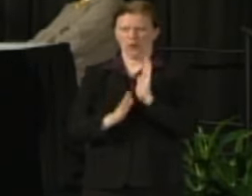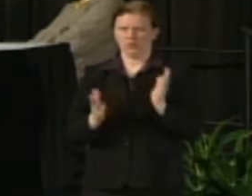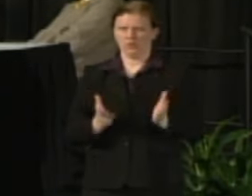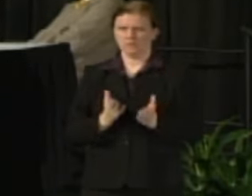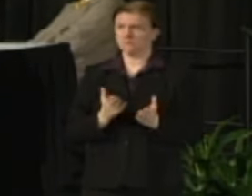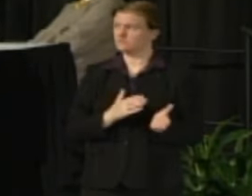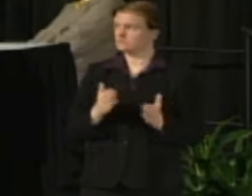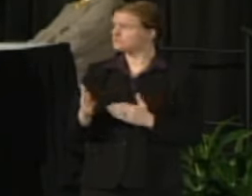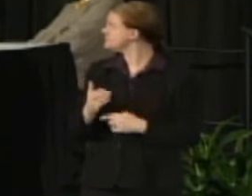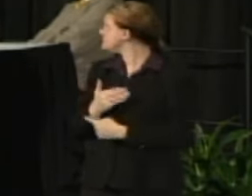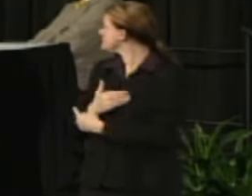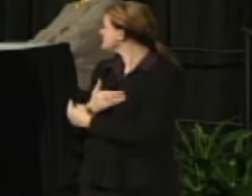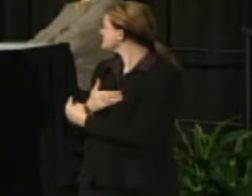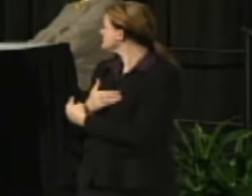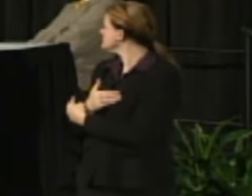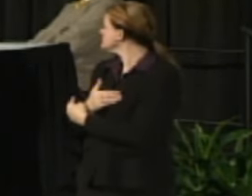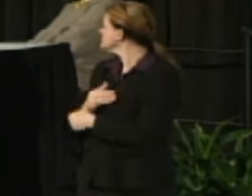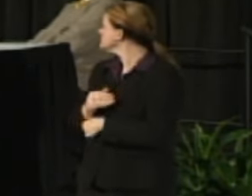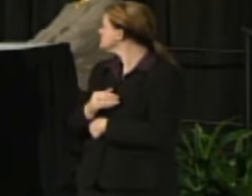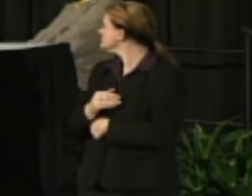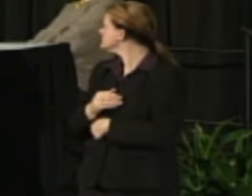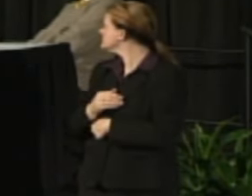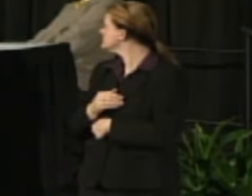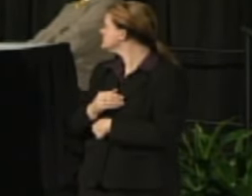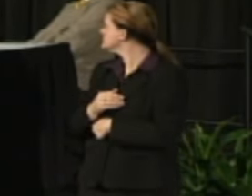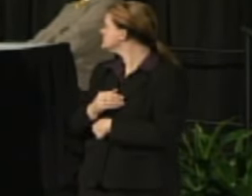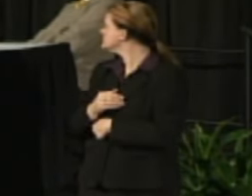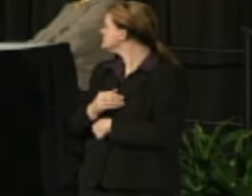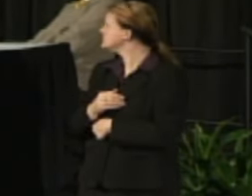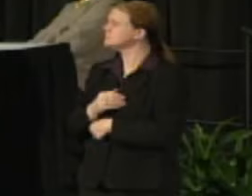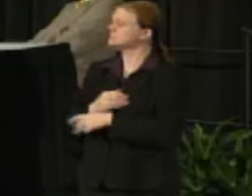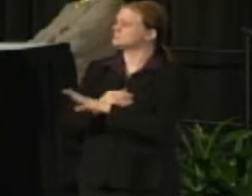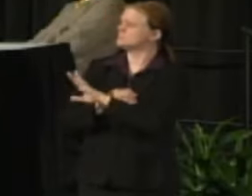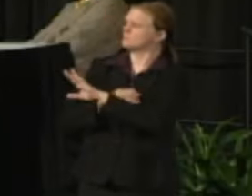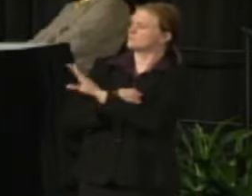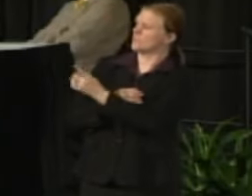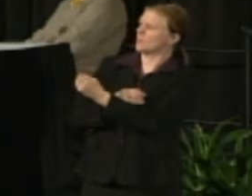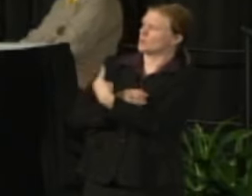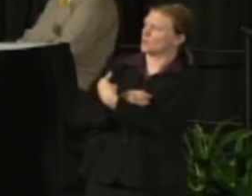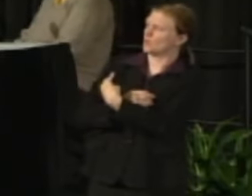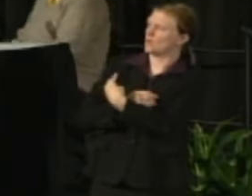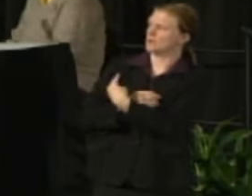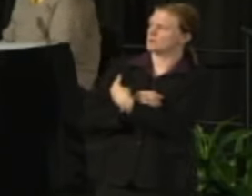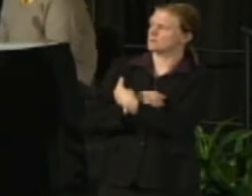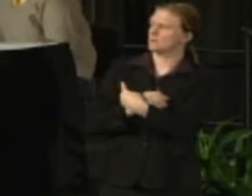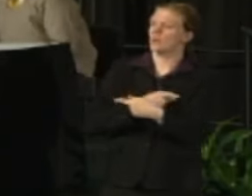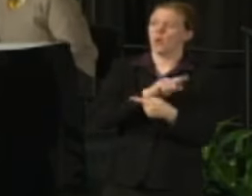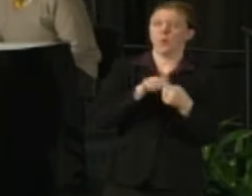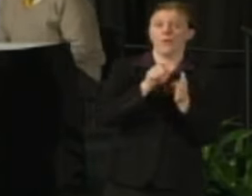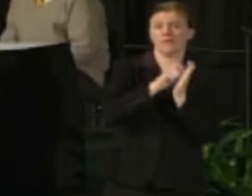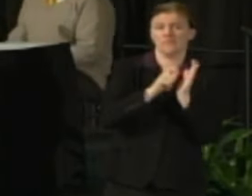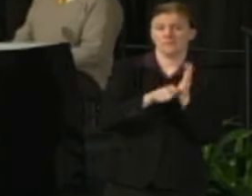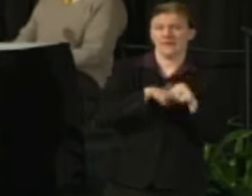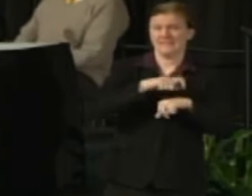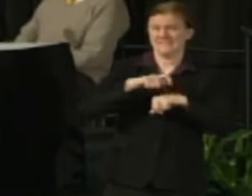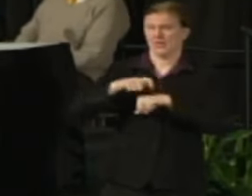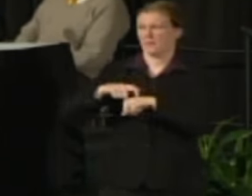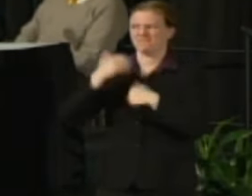Joely Urdann: Just on the question of the drafting and the timing, those are unknowns right now.